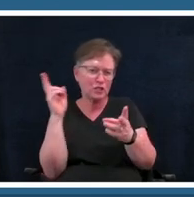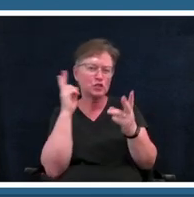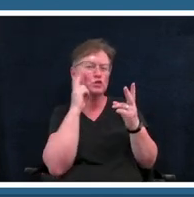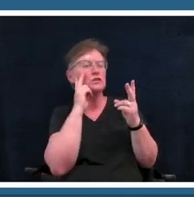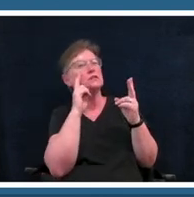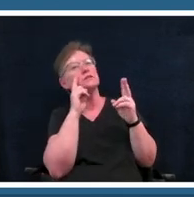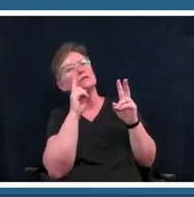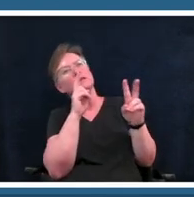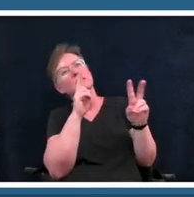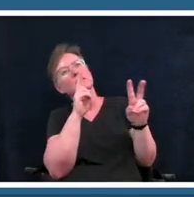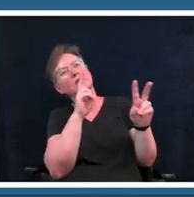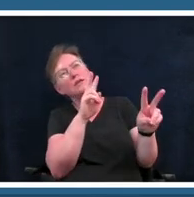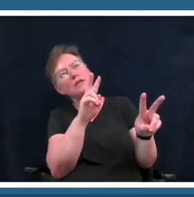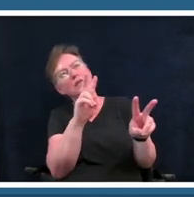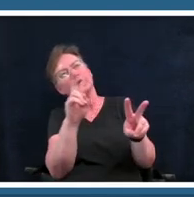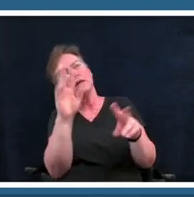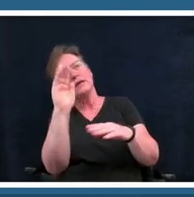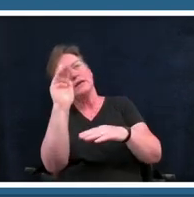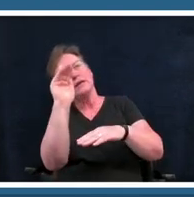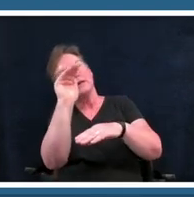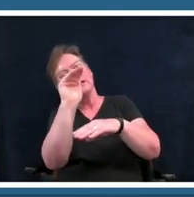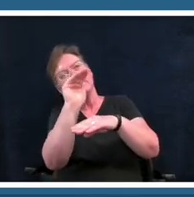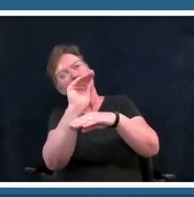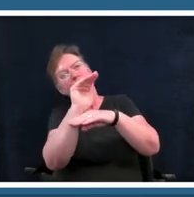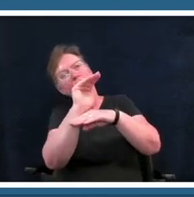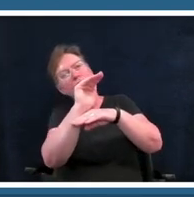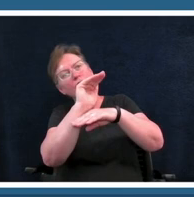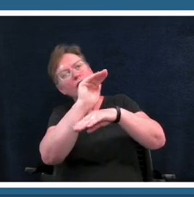the evening